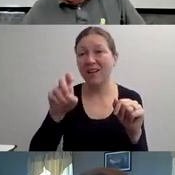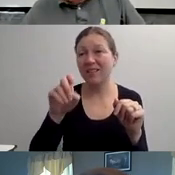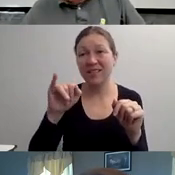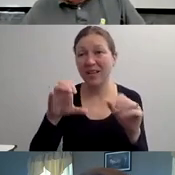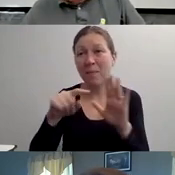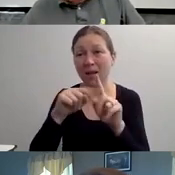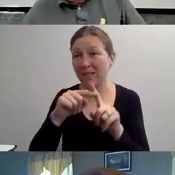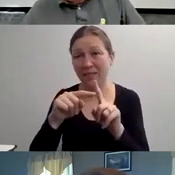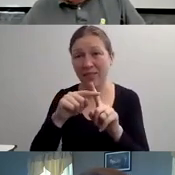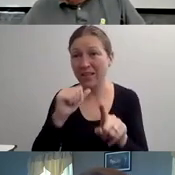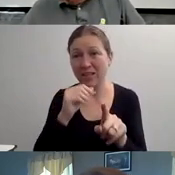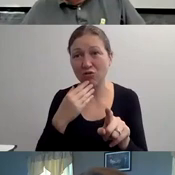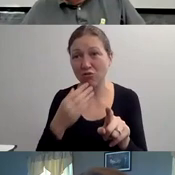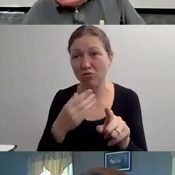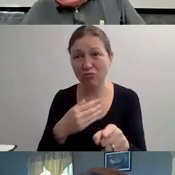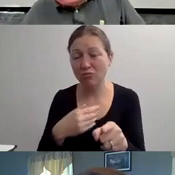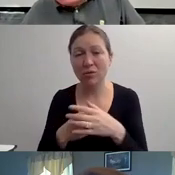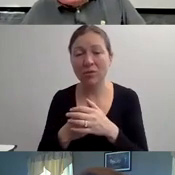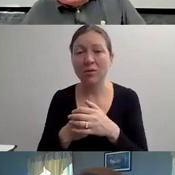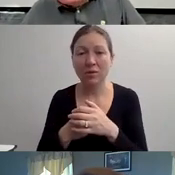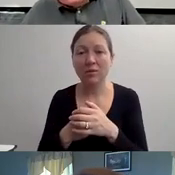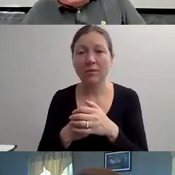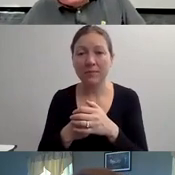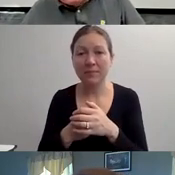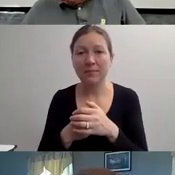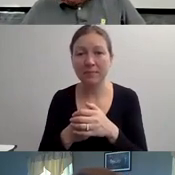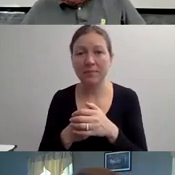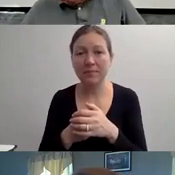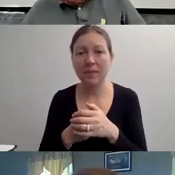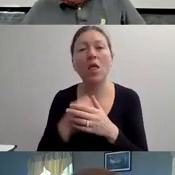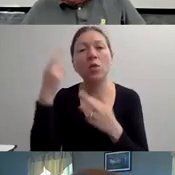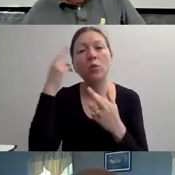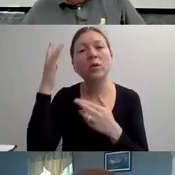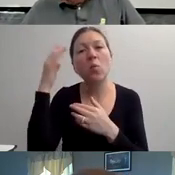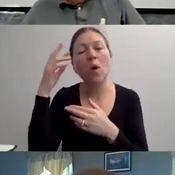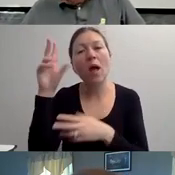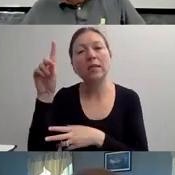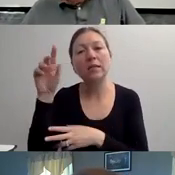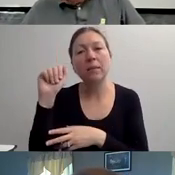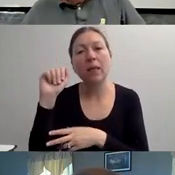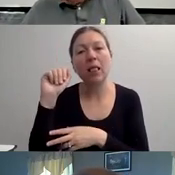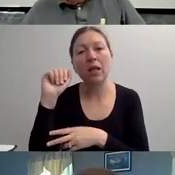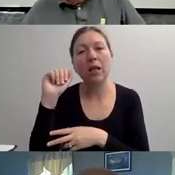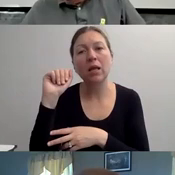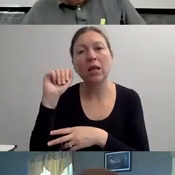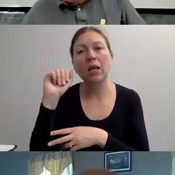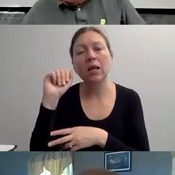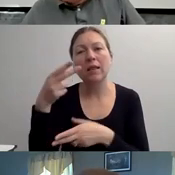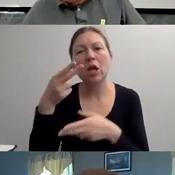REALLY KIND OF HIDES -- GLOSSES OVER AND HIDES A LOT OF PROBLEMS AND INACCESSIBLIBILITIES